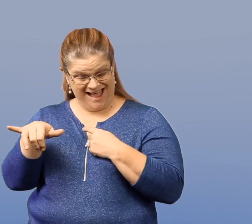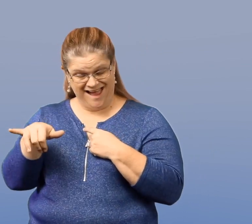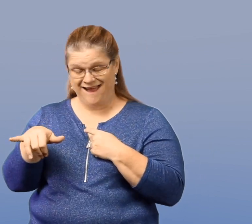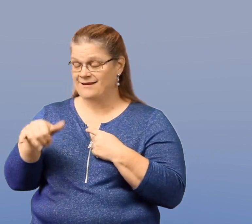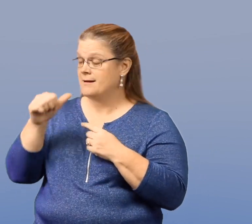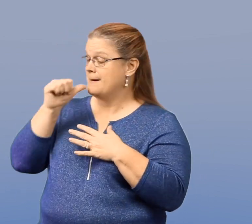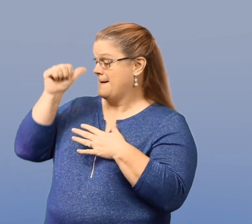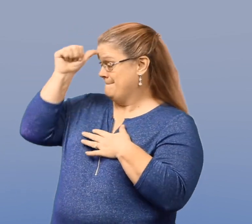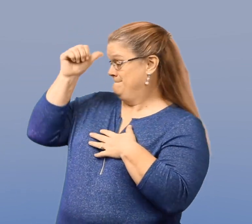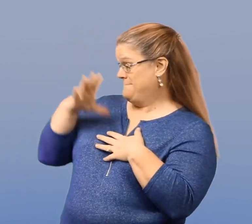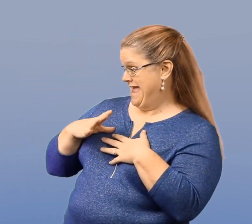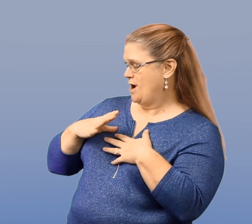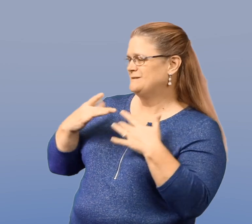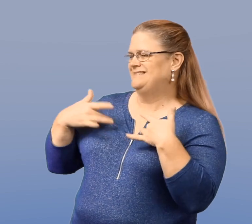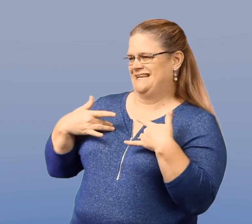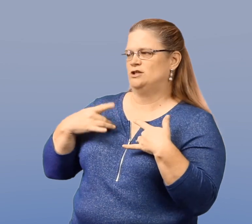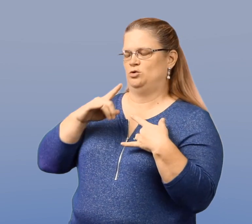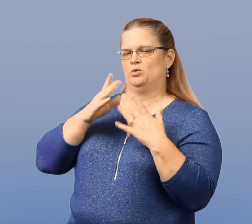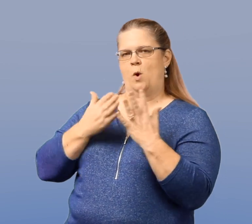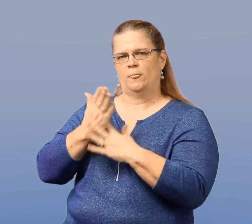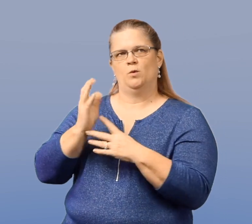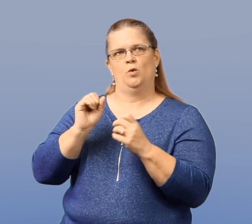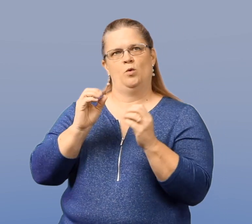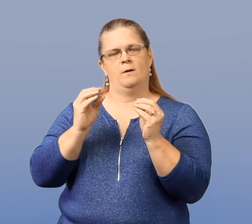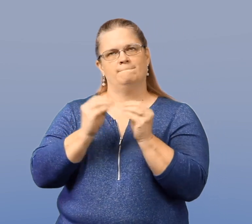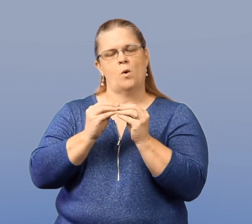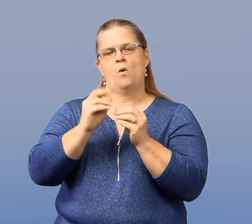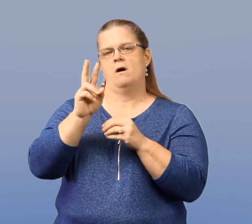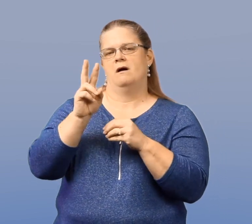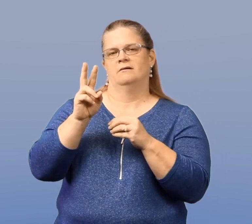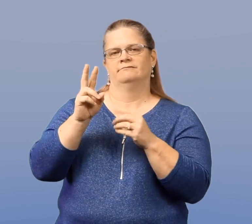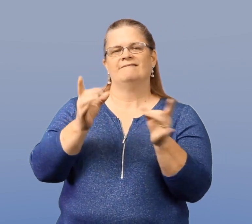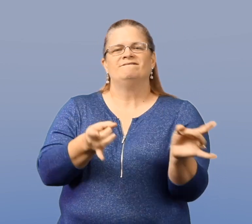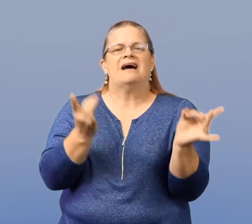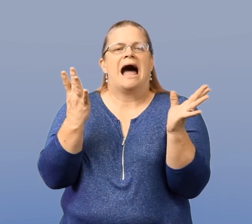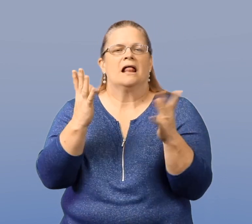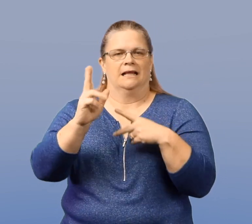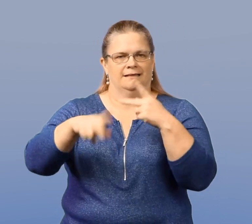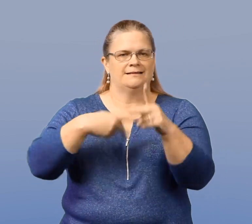The reason behind that is that males tend to choose a more violent